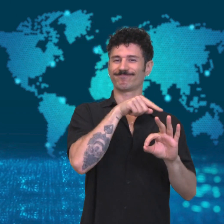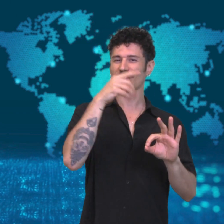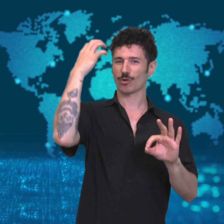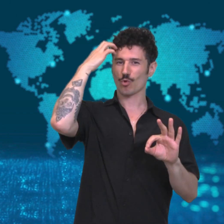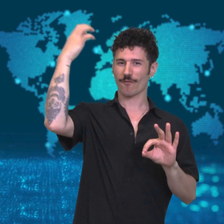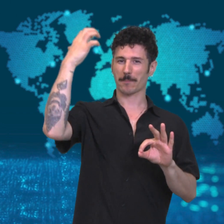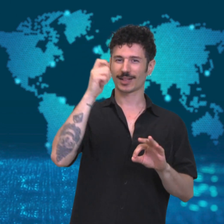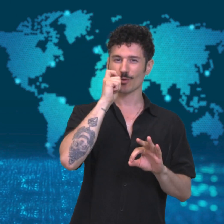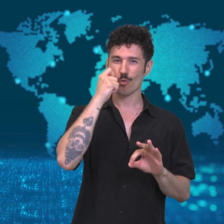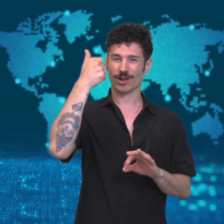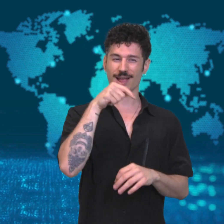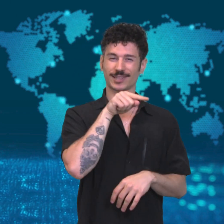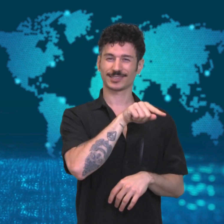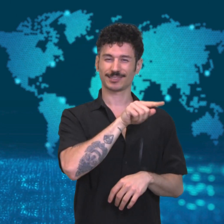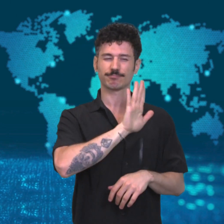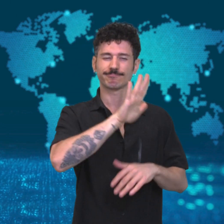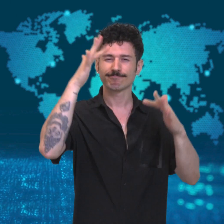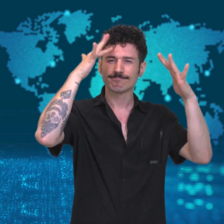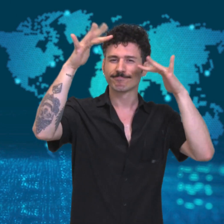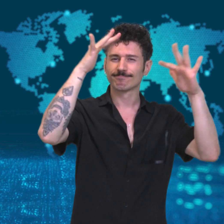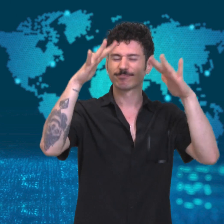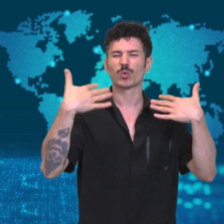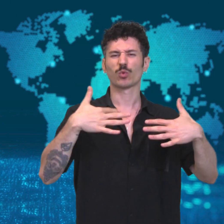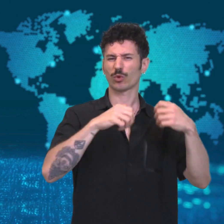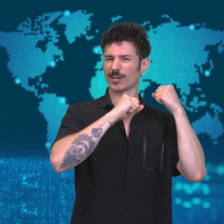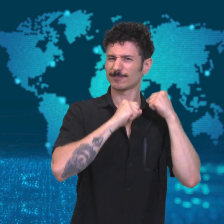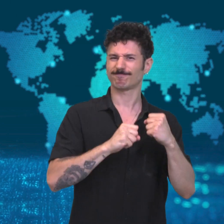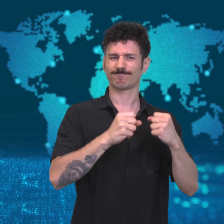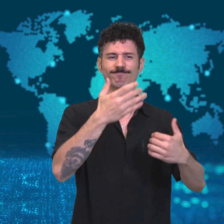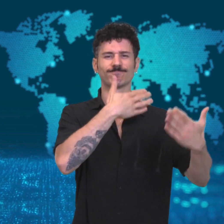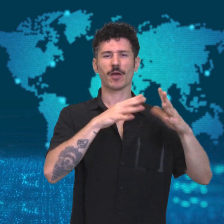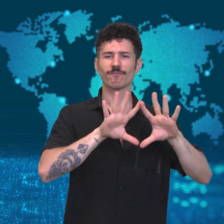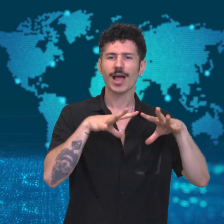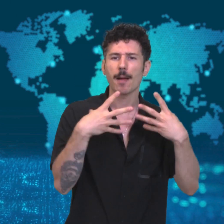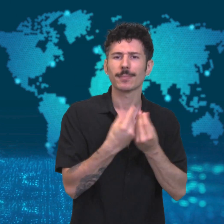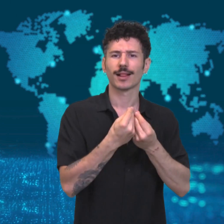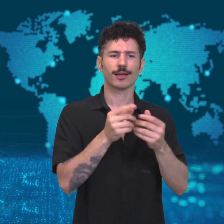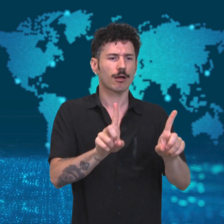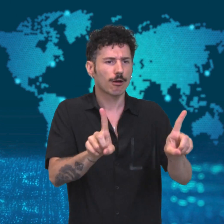advocates for traditional family values.